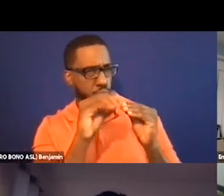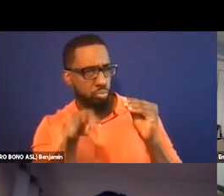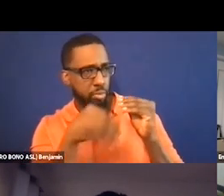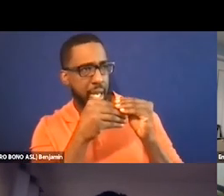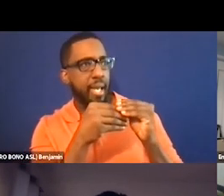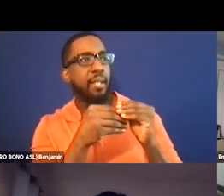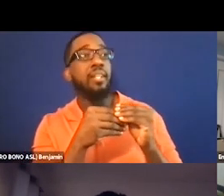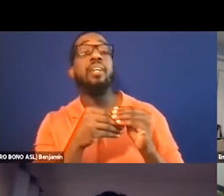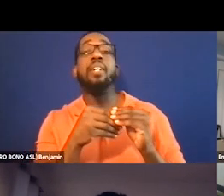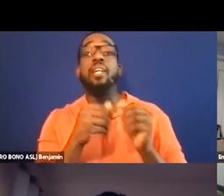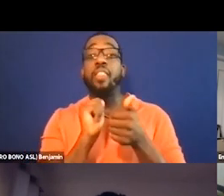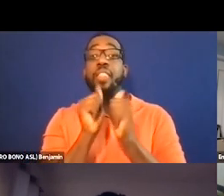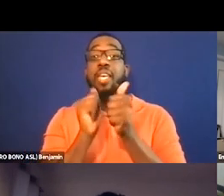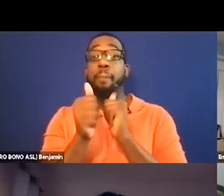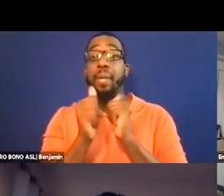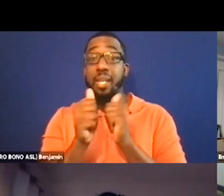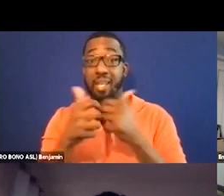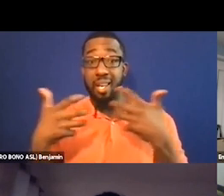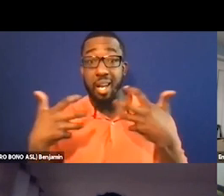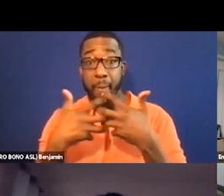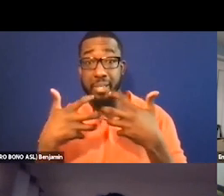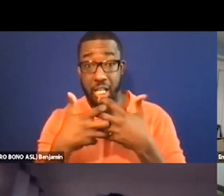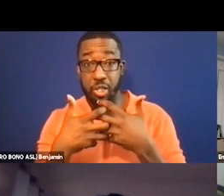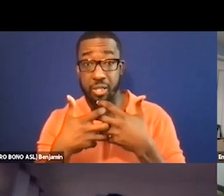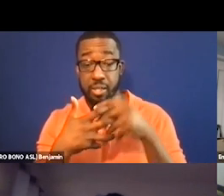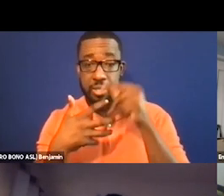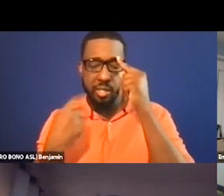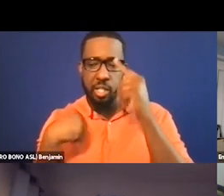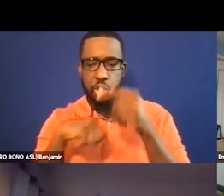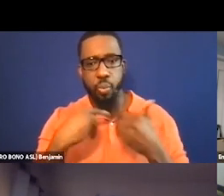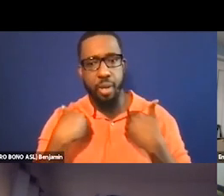So we had this amazing audio description film that came